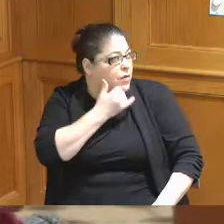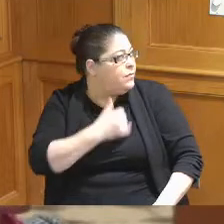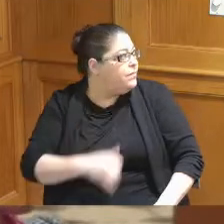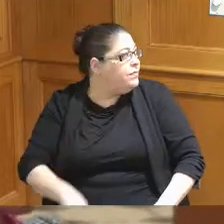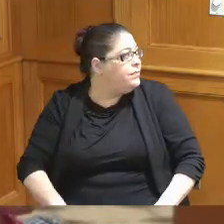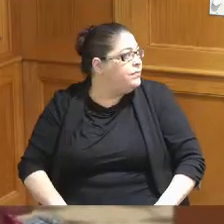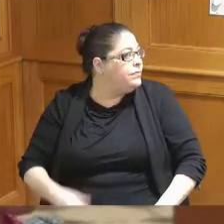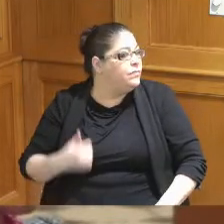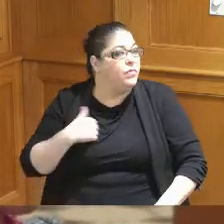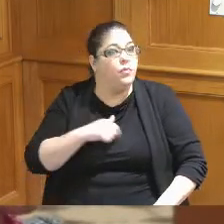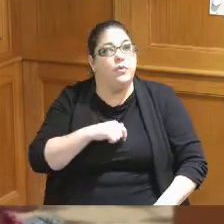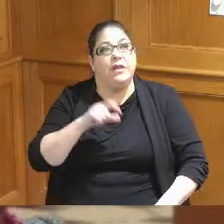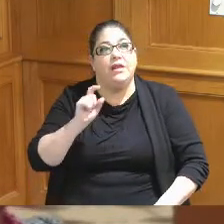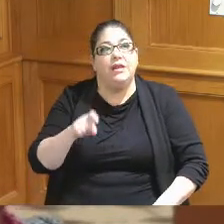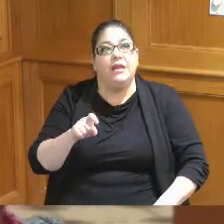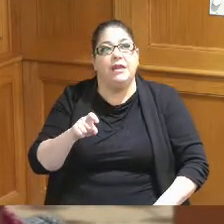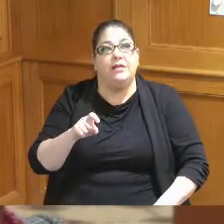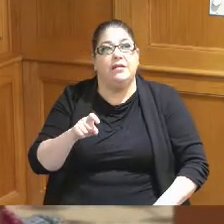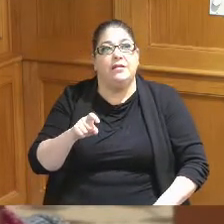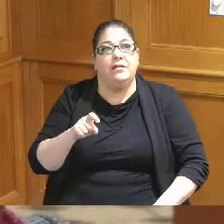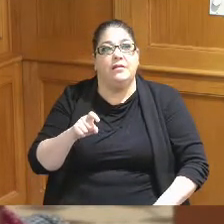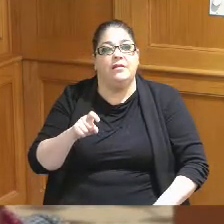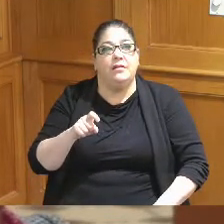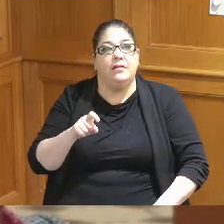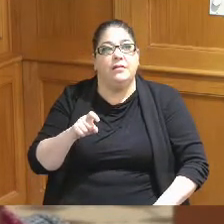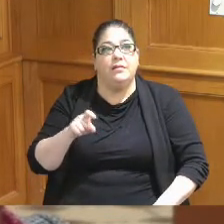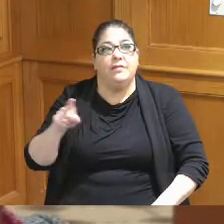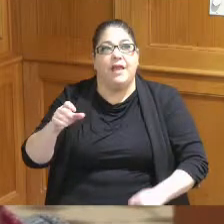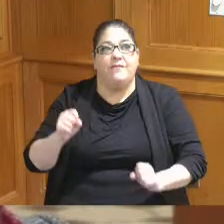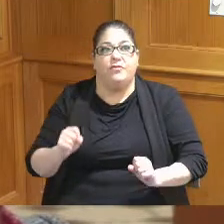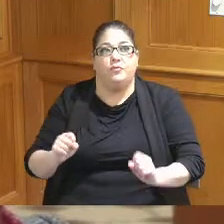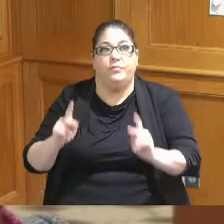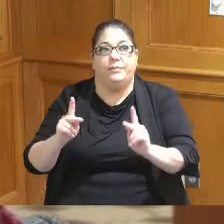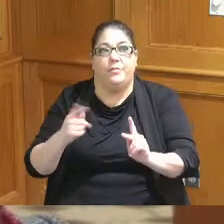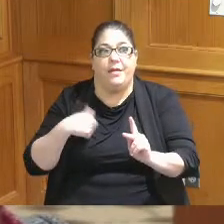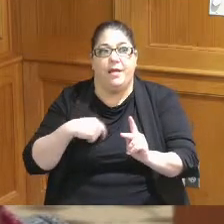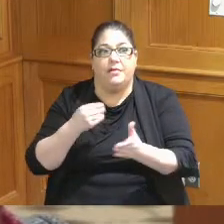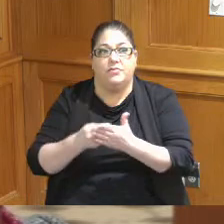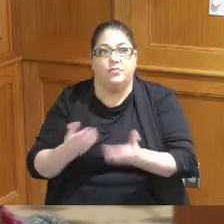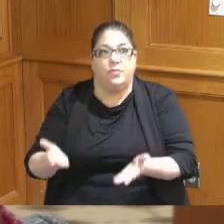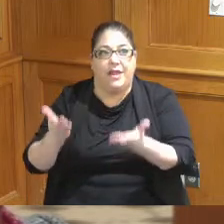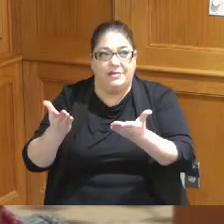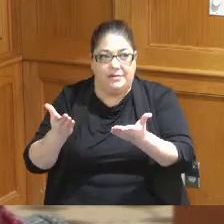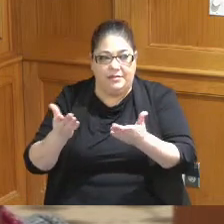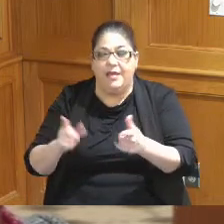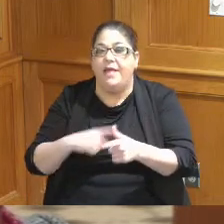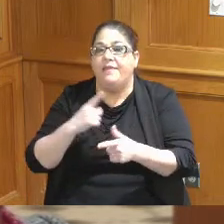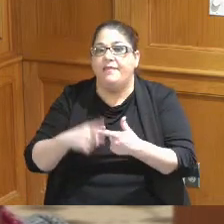we need first state legislation to permit us to raise it and then it needs to be imposed